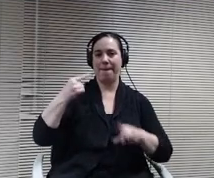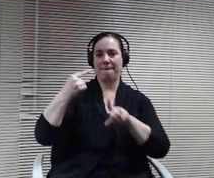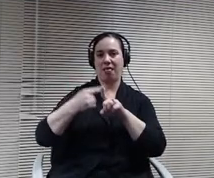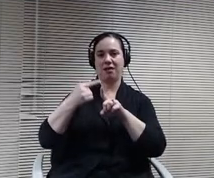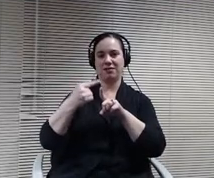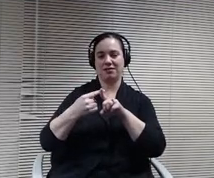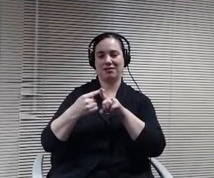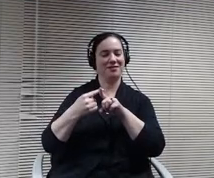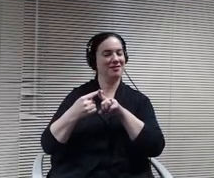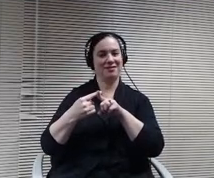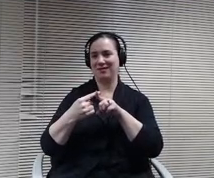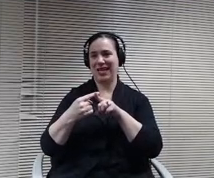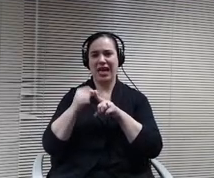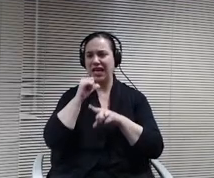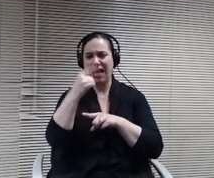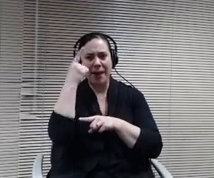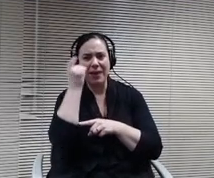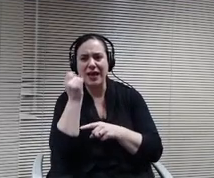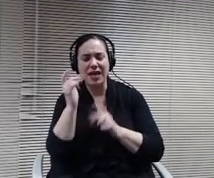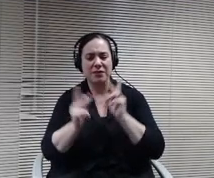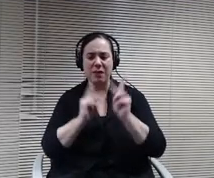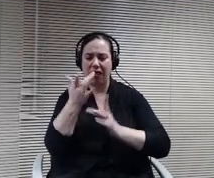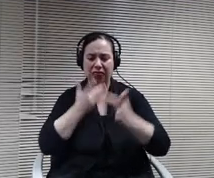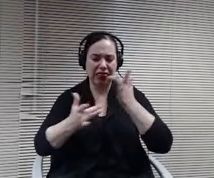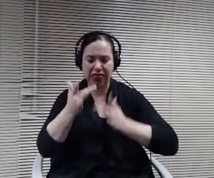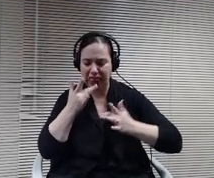trying but Minnetonka High school staff. I think because